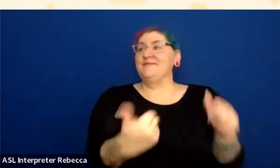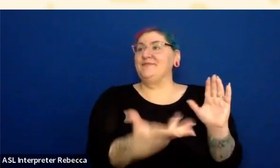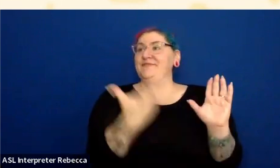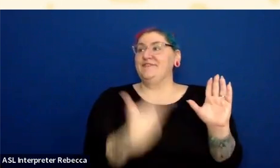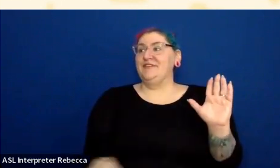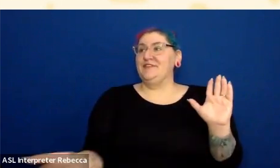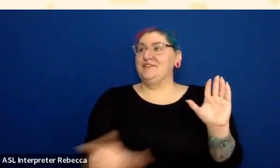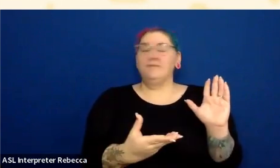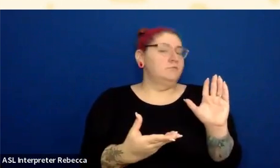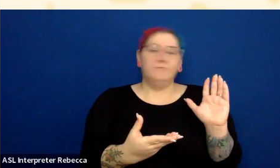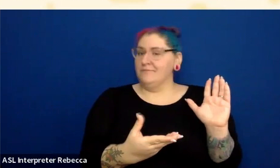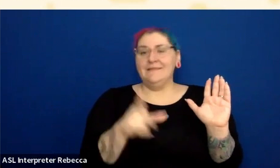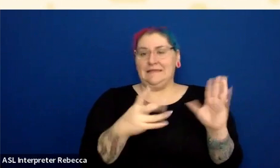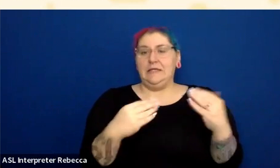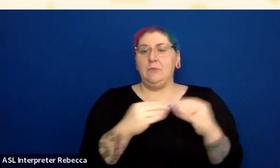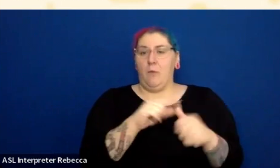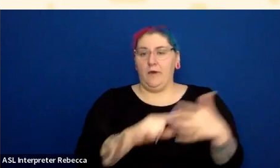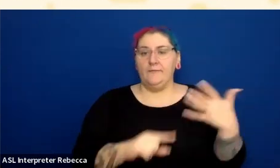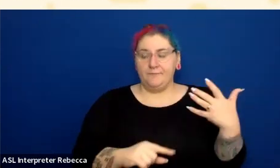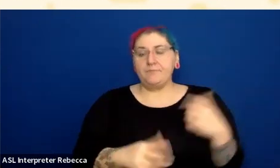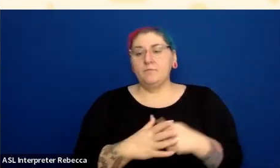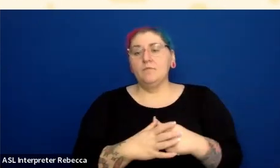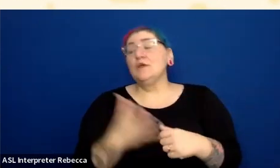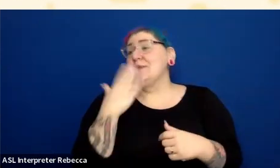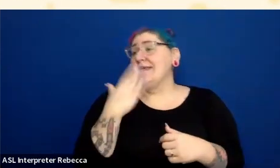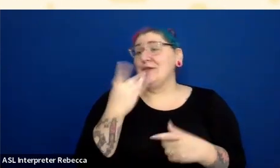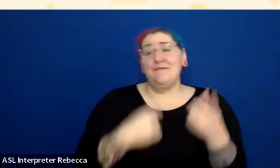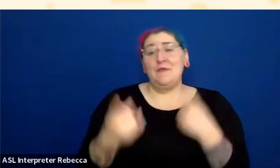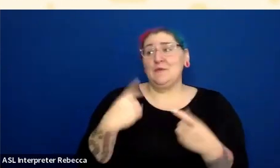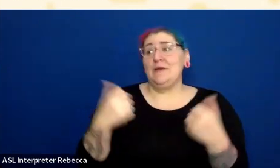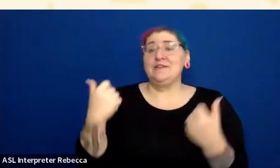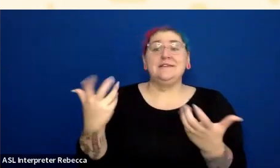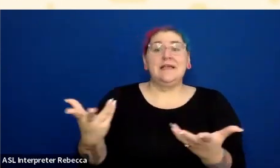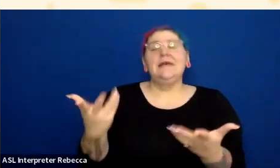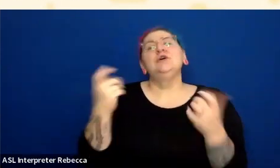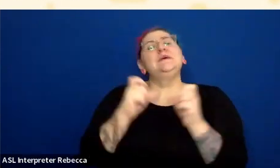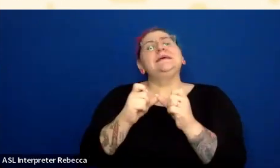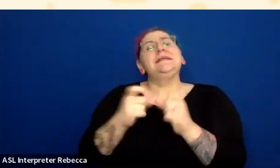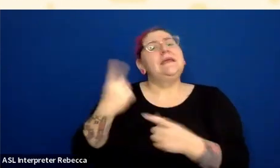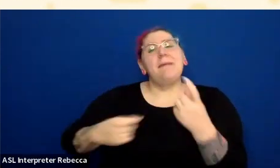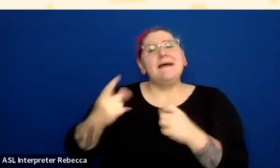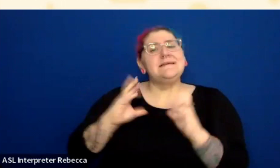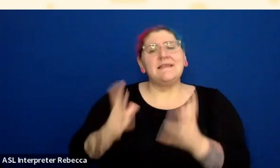So yes, thank you for the questions. Keep those questions coming. Some I'll probably hold off and answer at the end; but some,